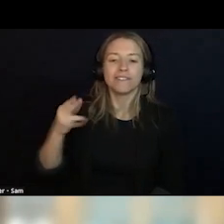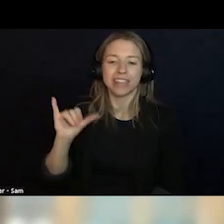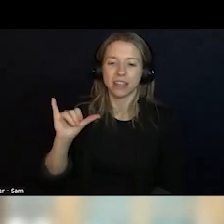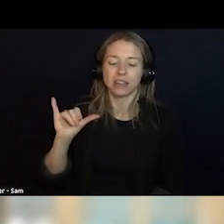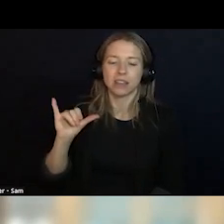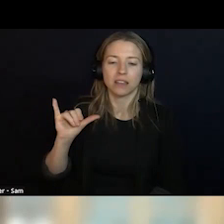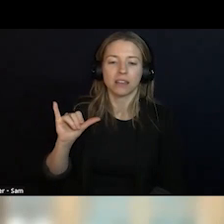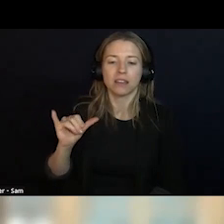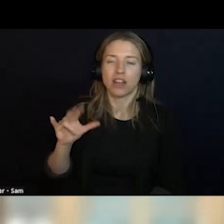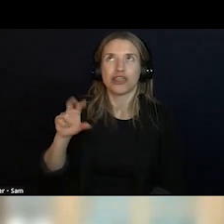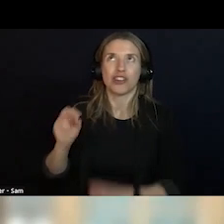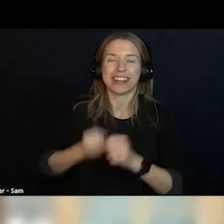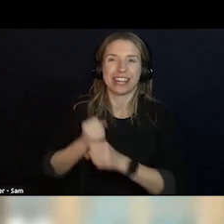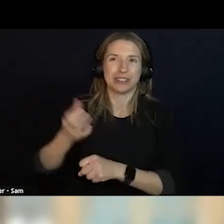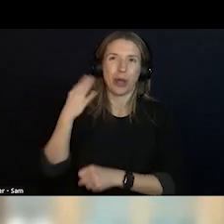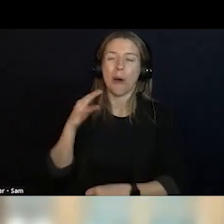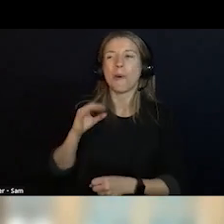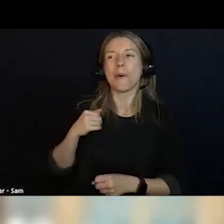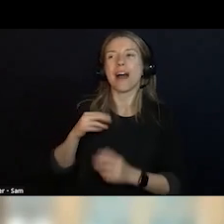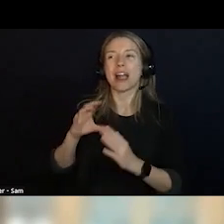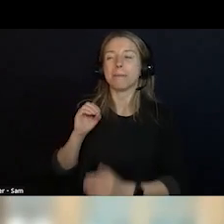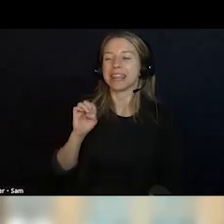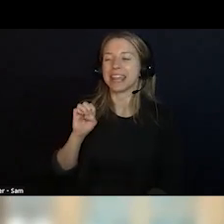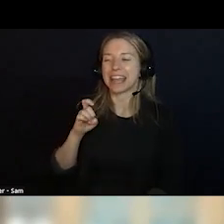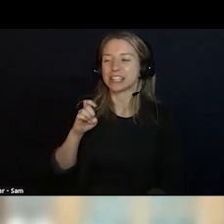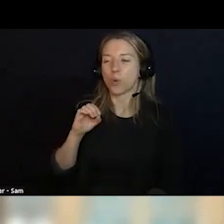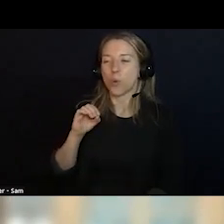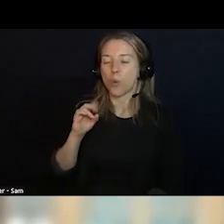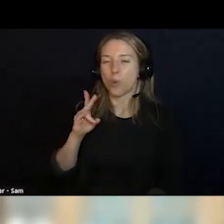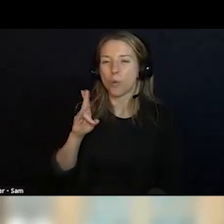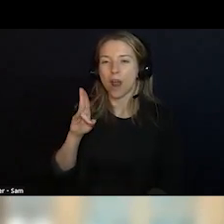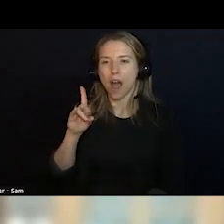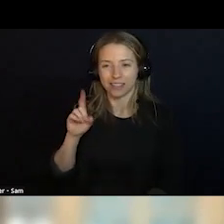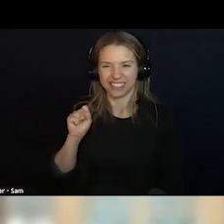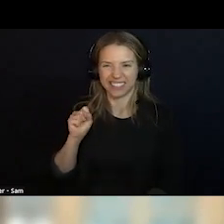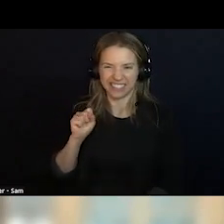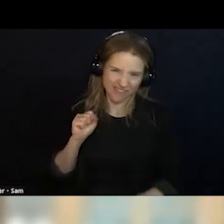EXPECT SOMEONE TO PAY ATTENTION TO THEIR MEDICATION IF THEY DON'T